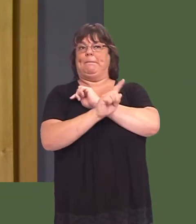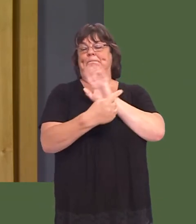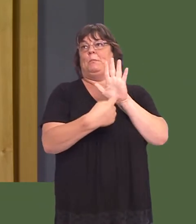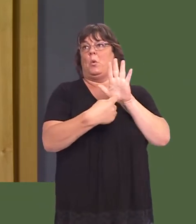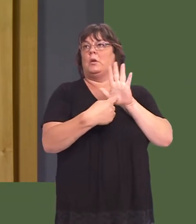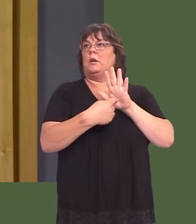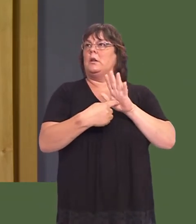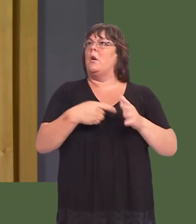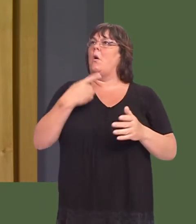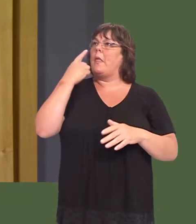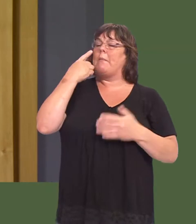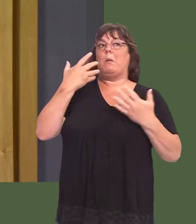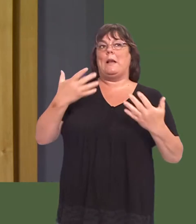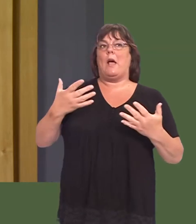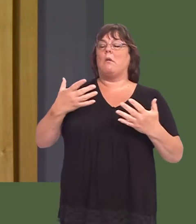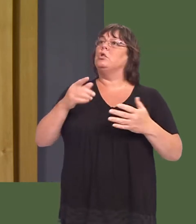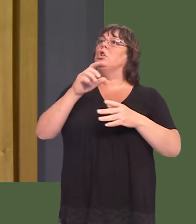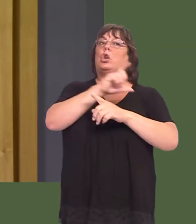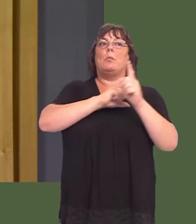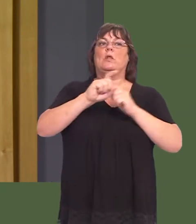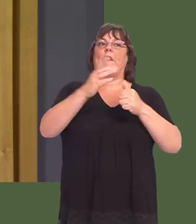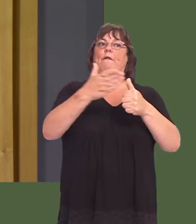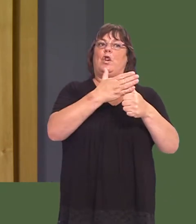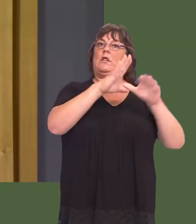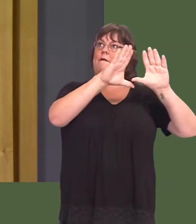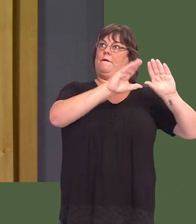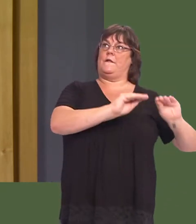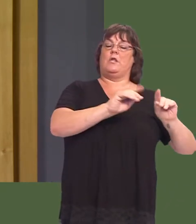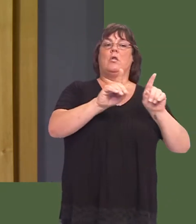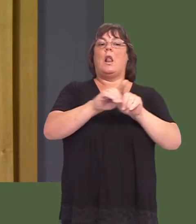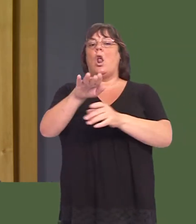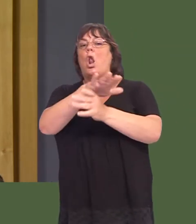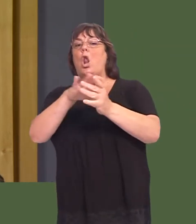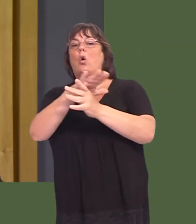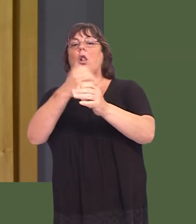Given the timing of the cessation of Communities First, and in line with local authority reform,